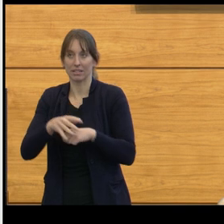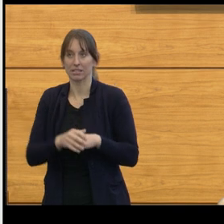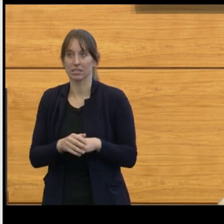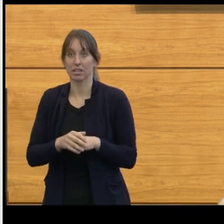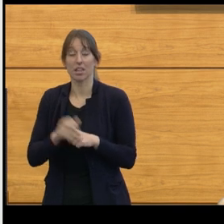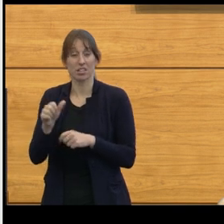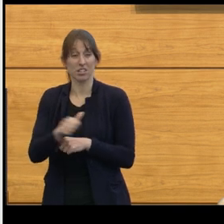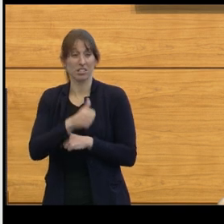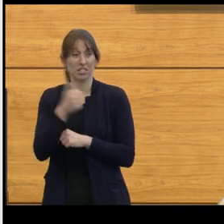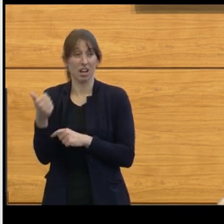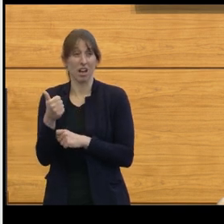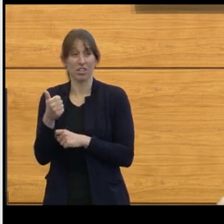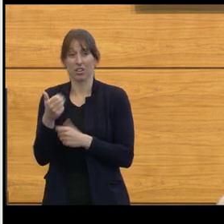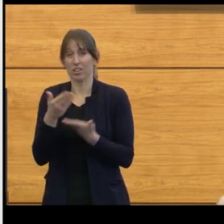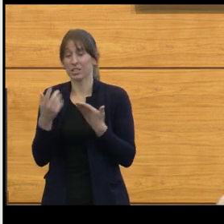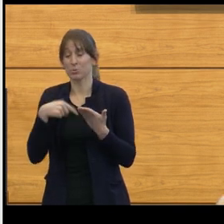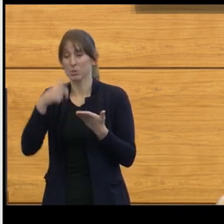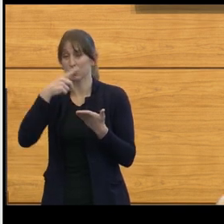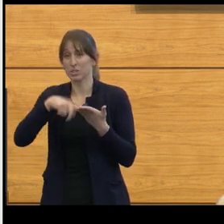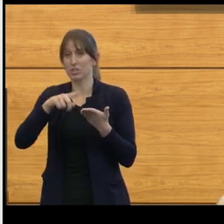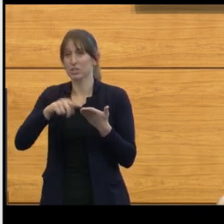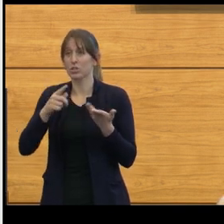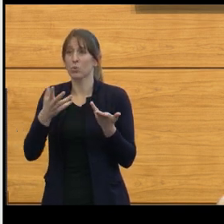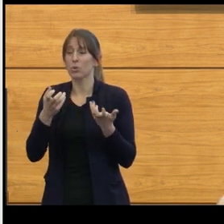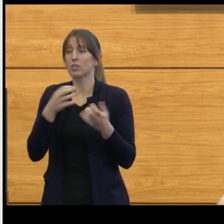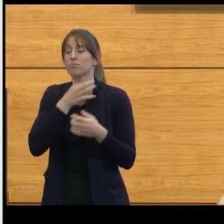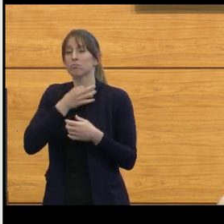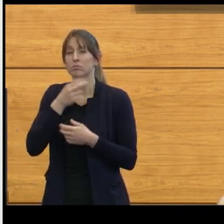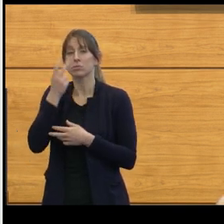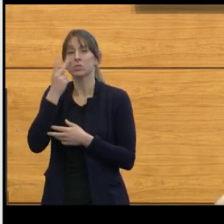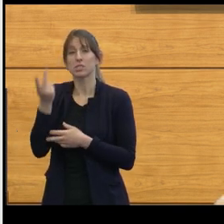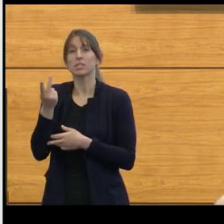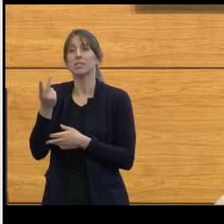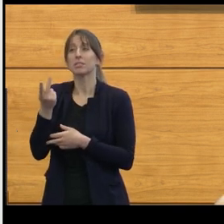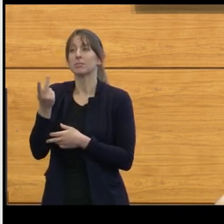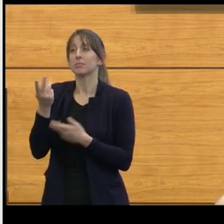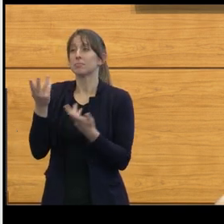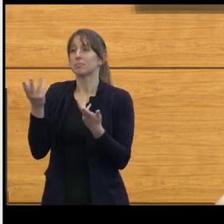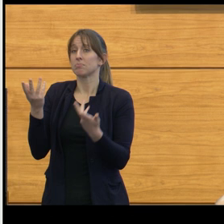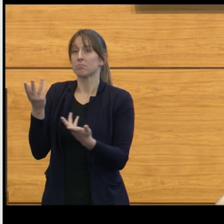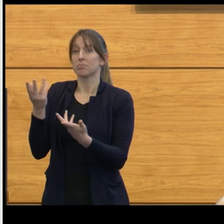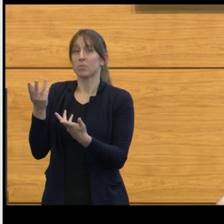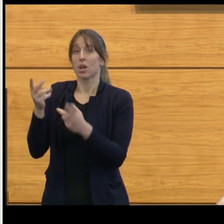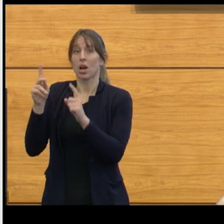we actually looked to see what was the outcome of patients who had had posterior fossa resections.